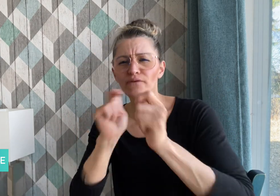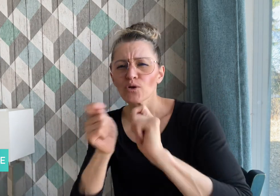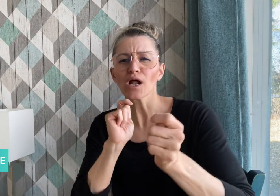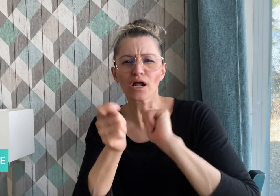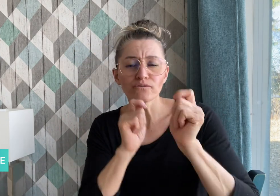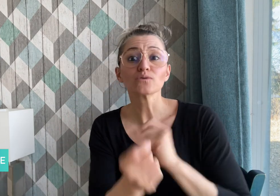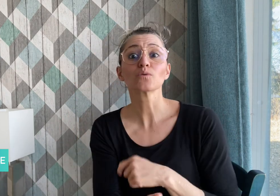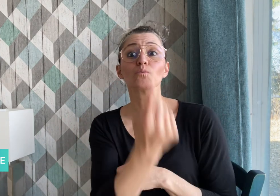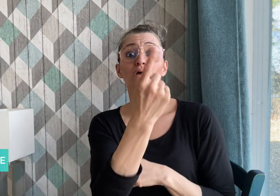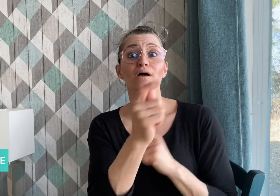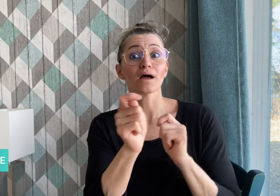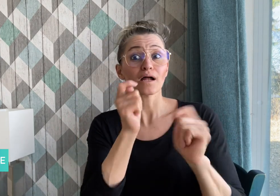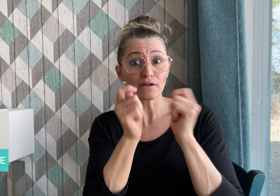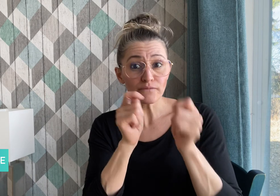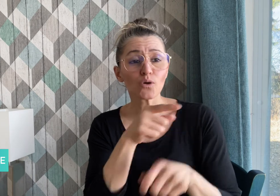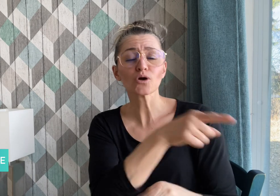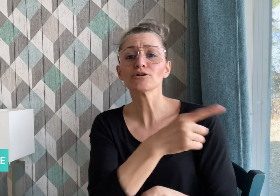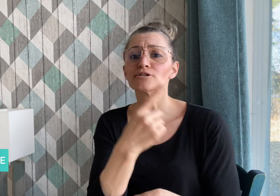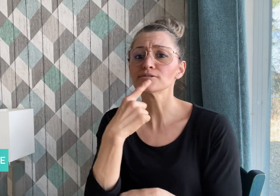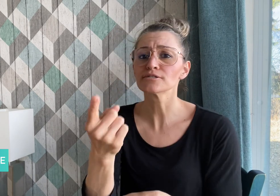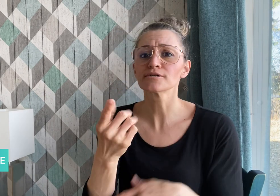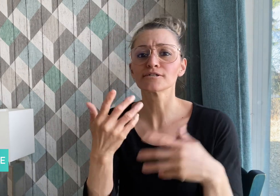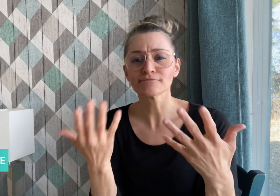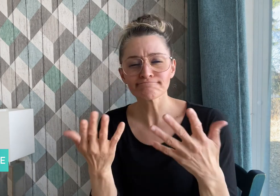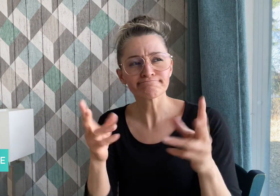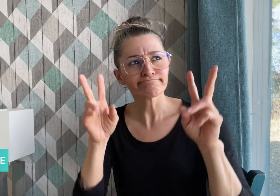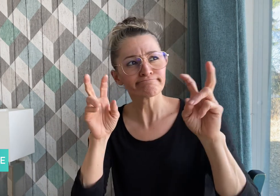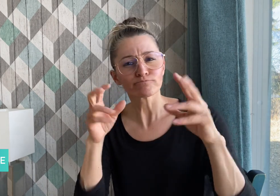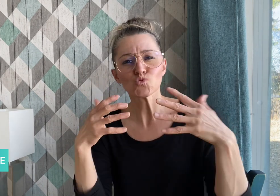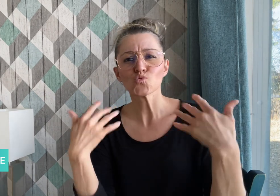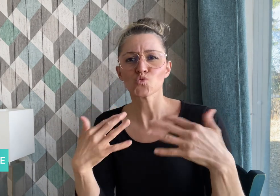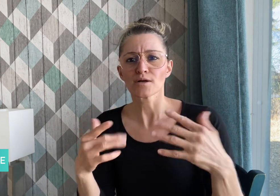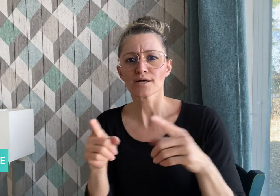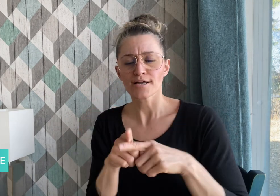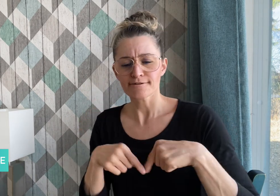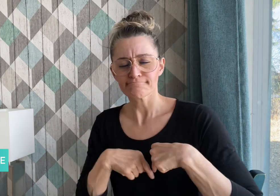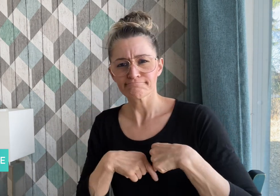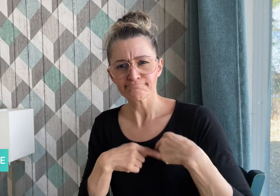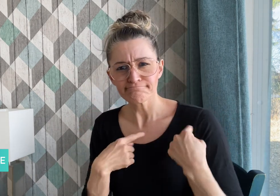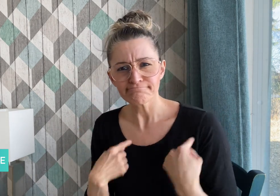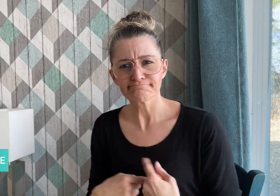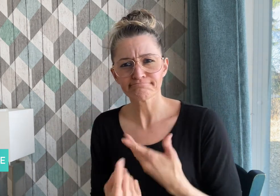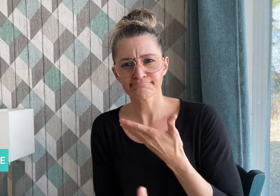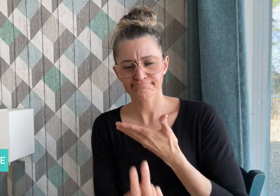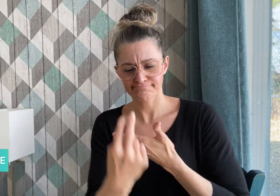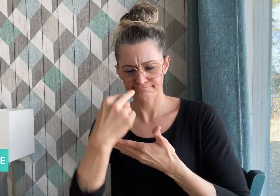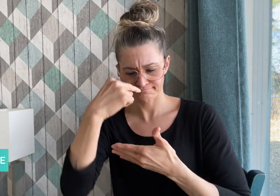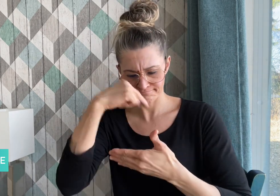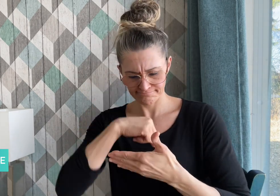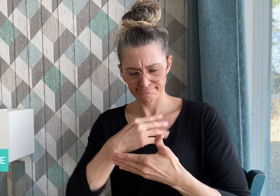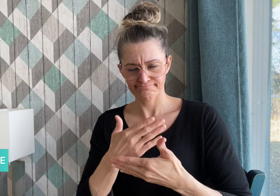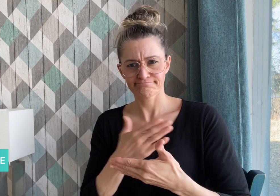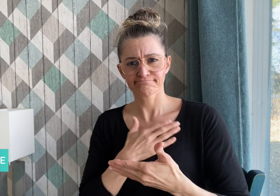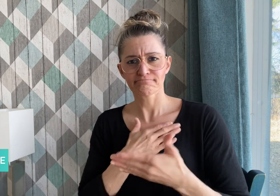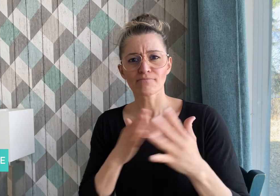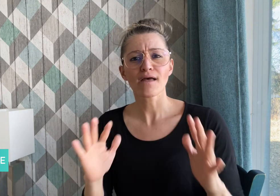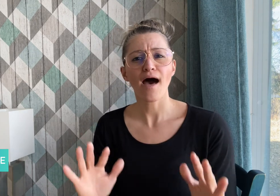it is an intimate look into his life, and